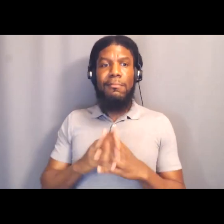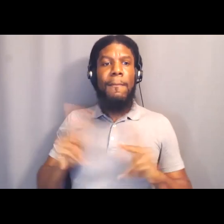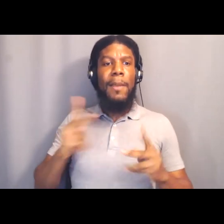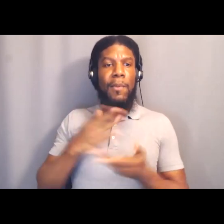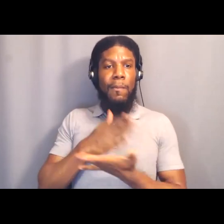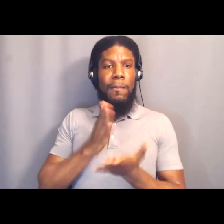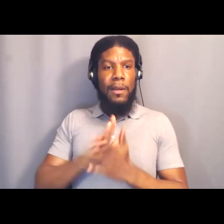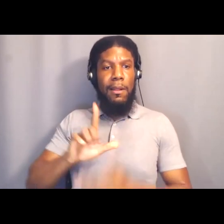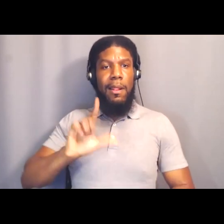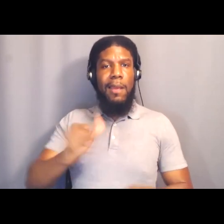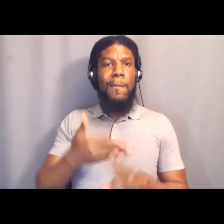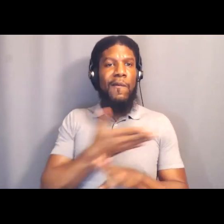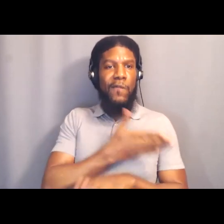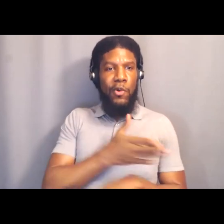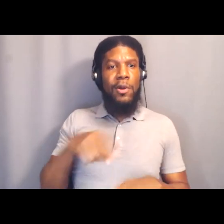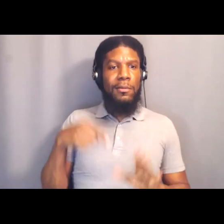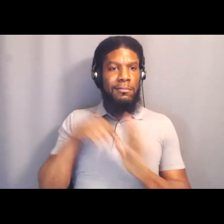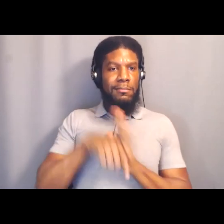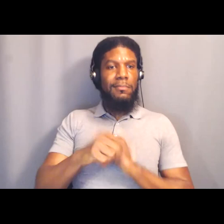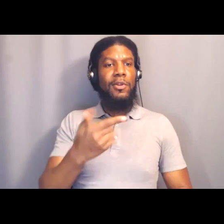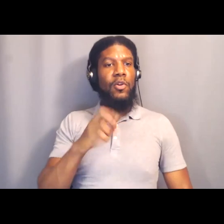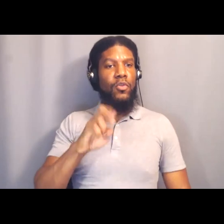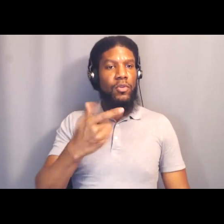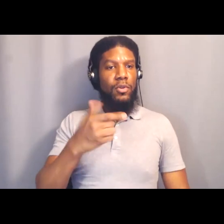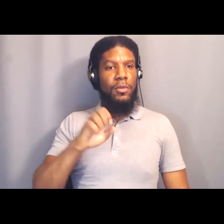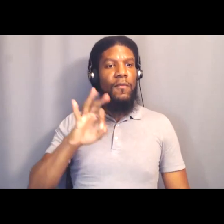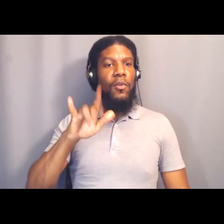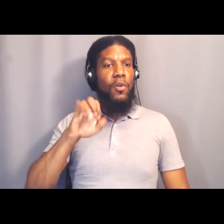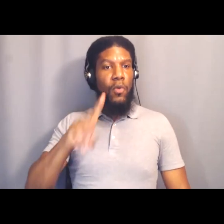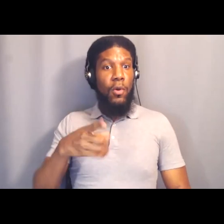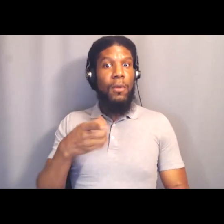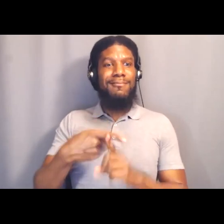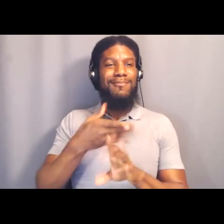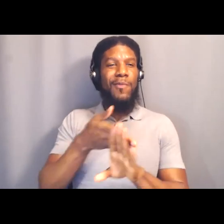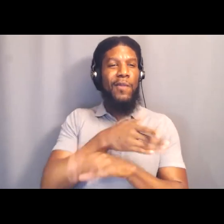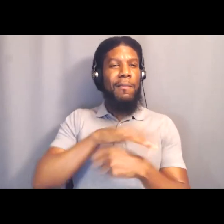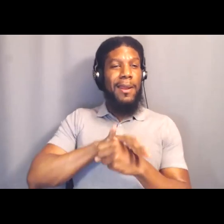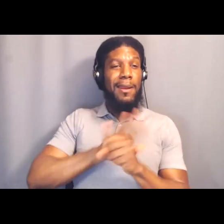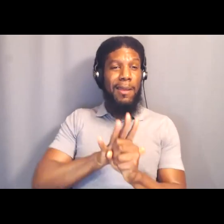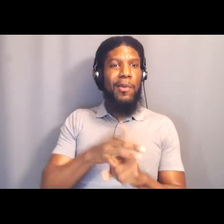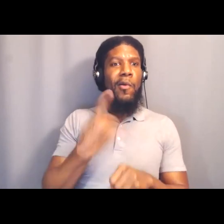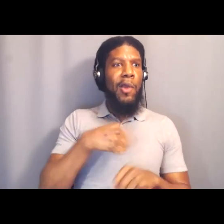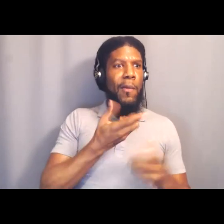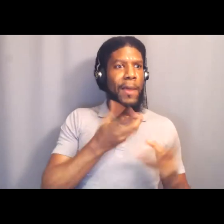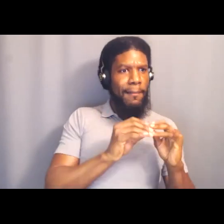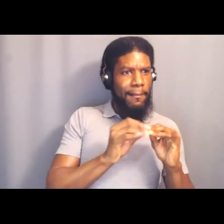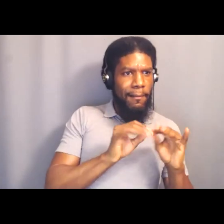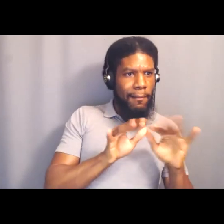Just as this pandemic kicked in. And what we're seeing, is we had a pledge from the mayor,